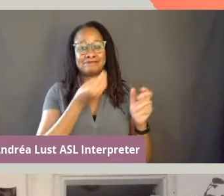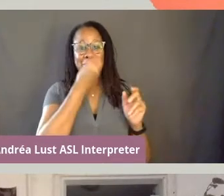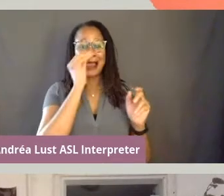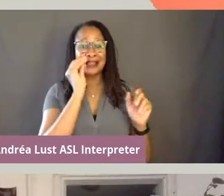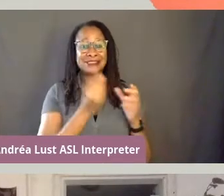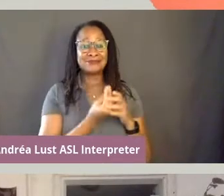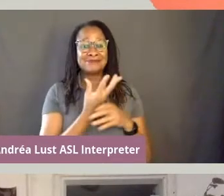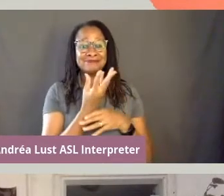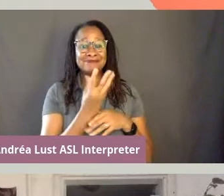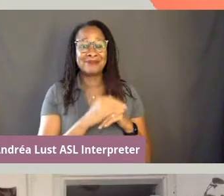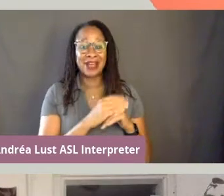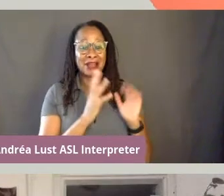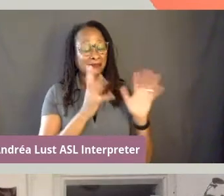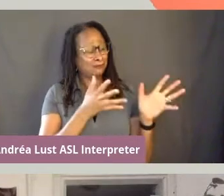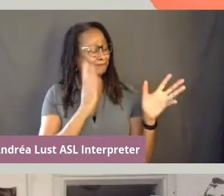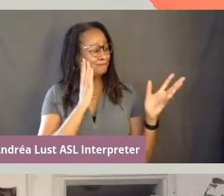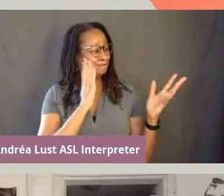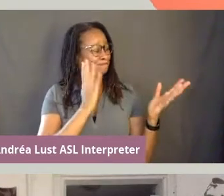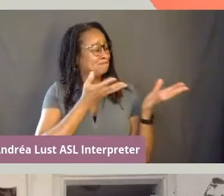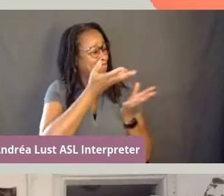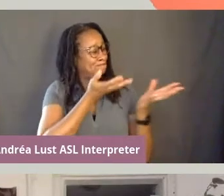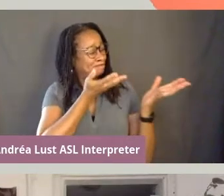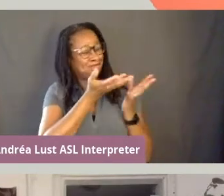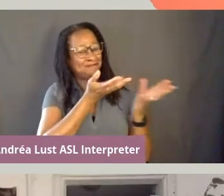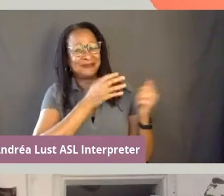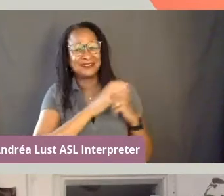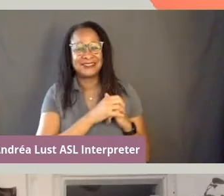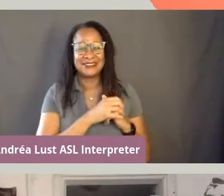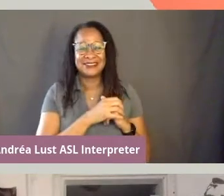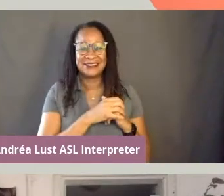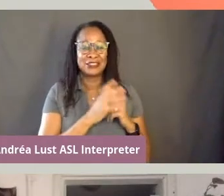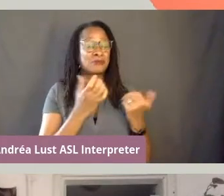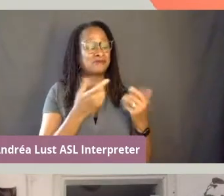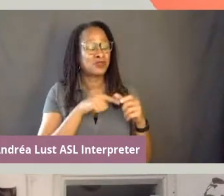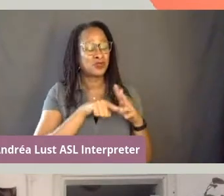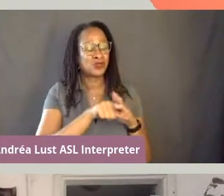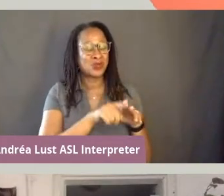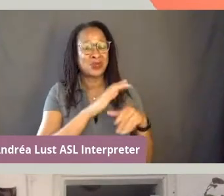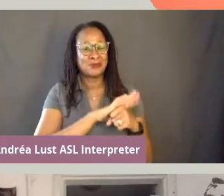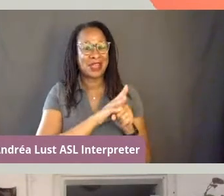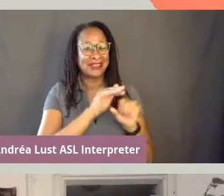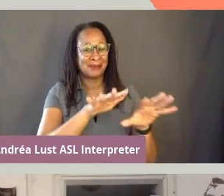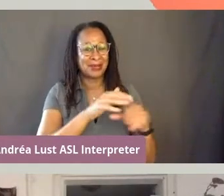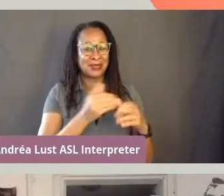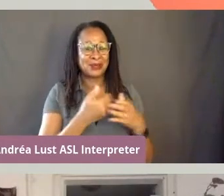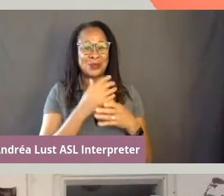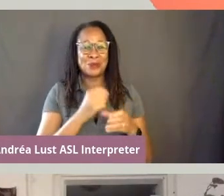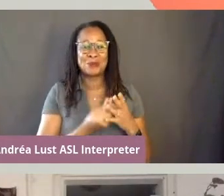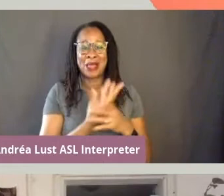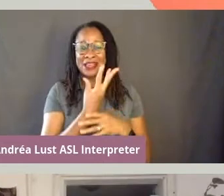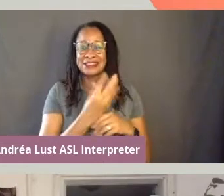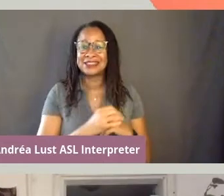that I've been getting to know since the pandemic. Thank you.